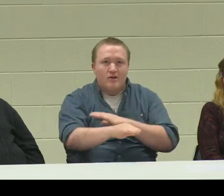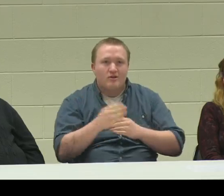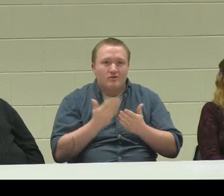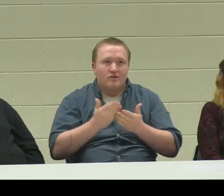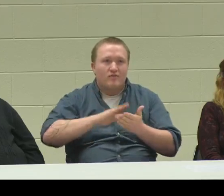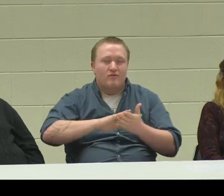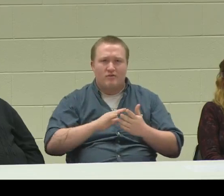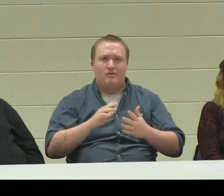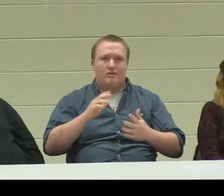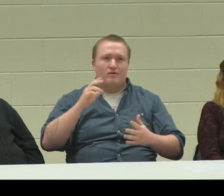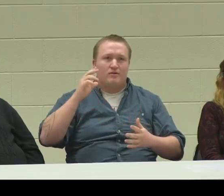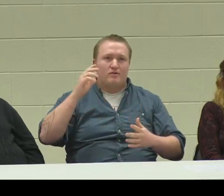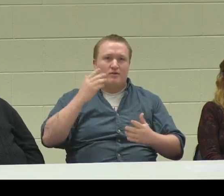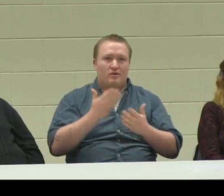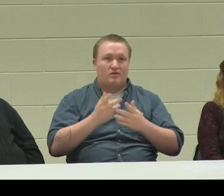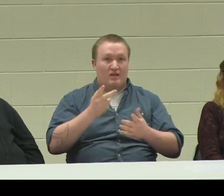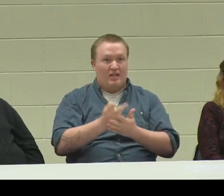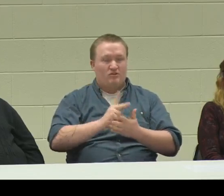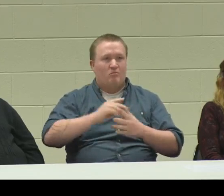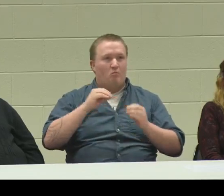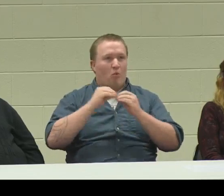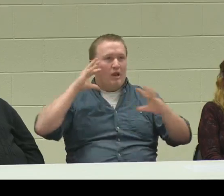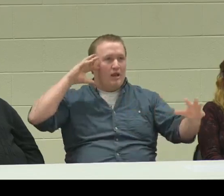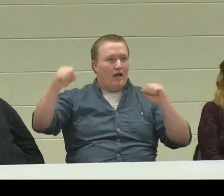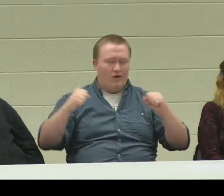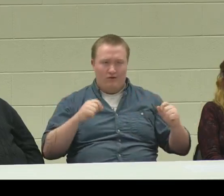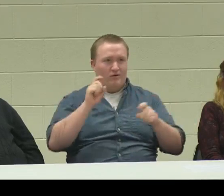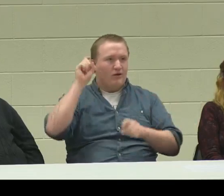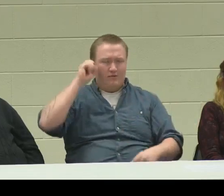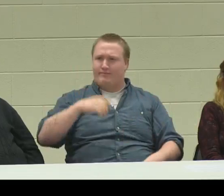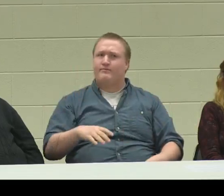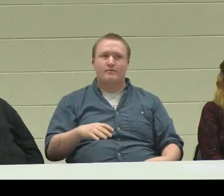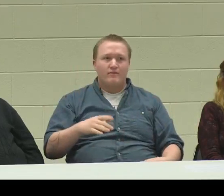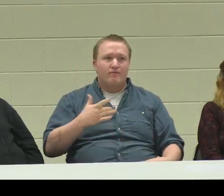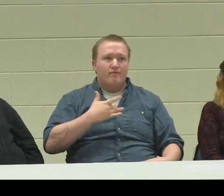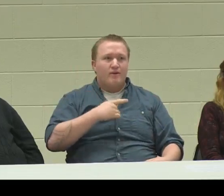When I got into the kitchen, it was so loud in there